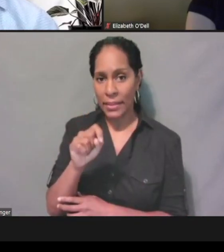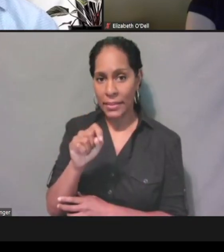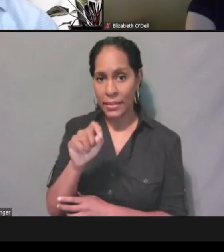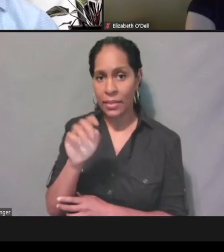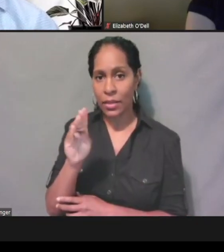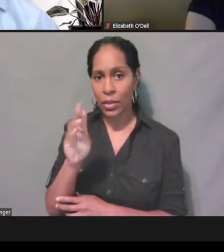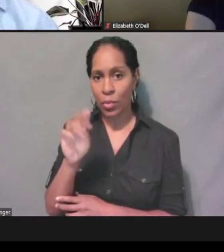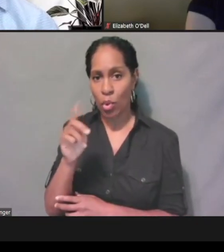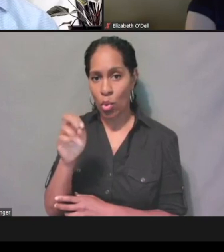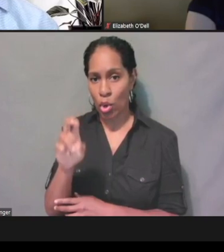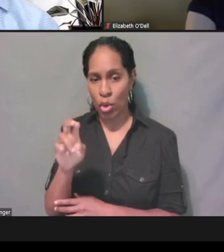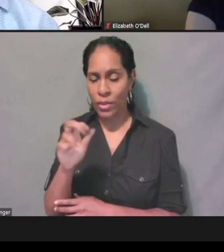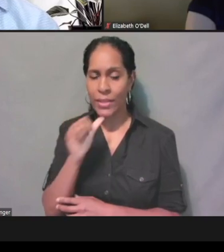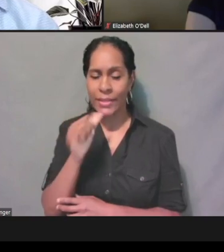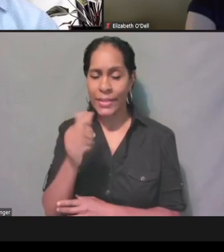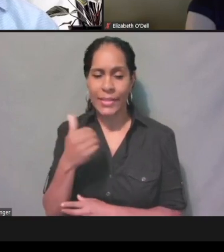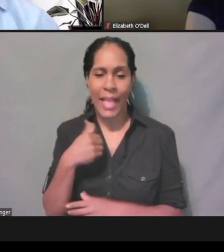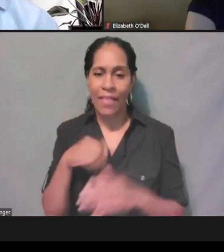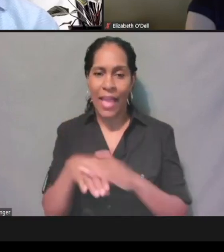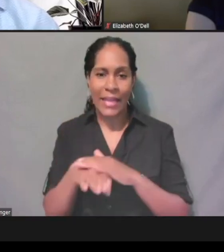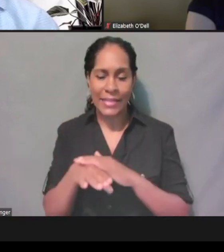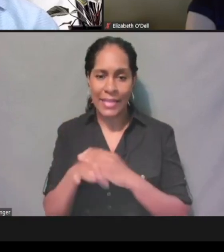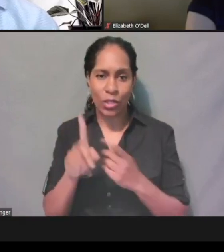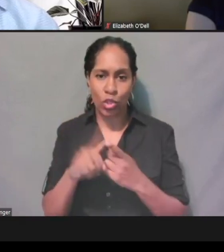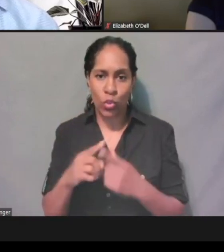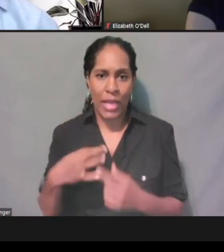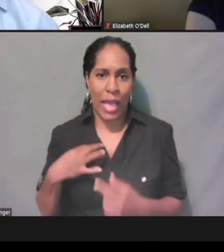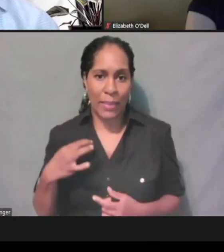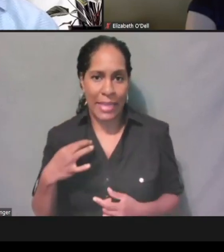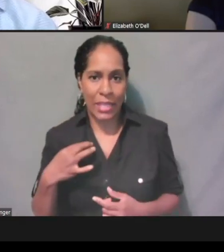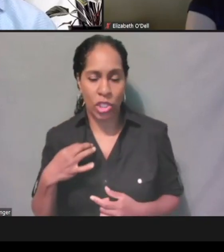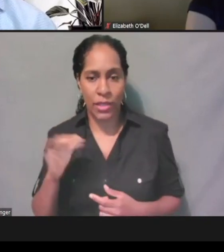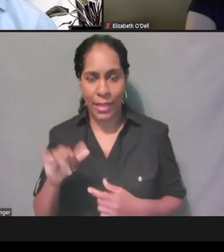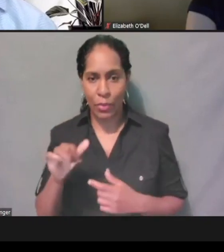to like an application that was submitted on ePASS.